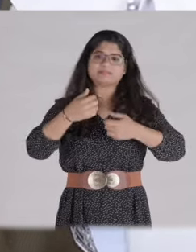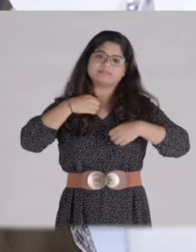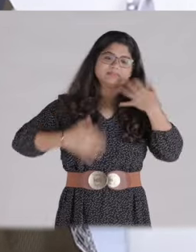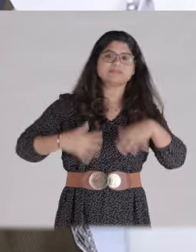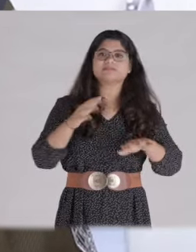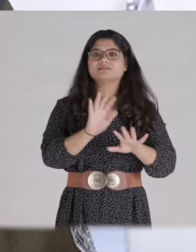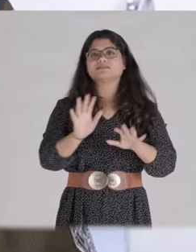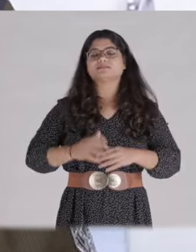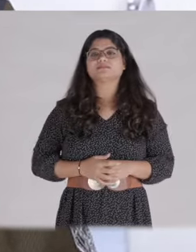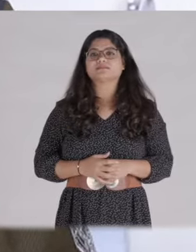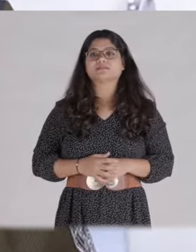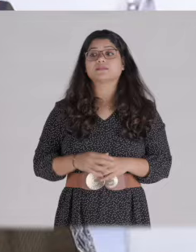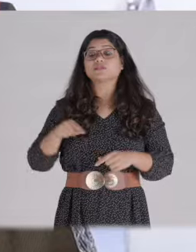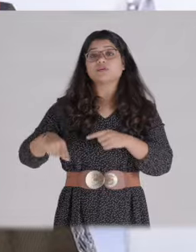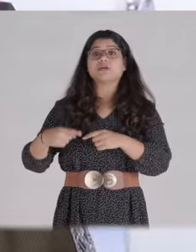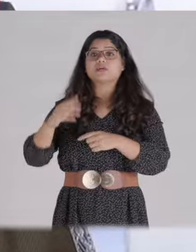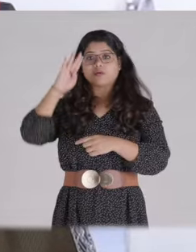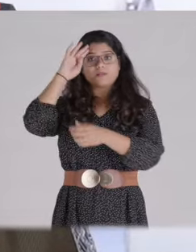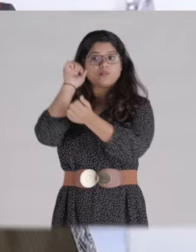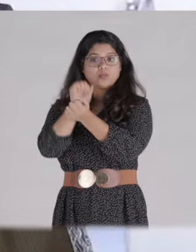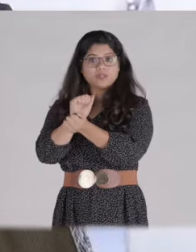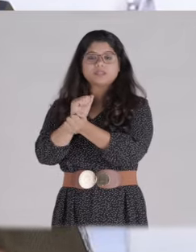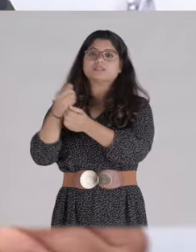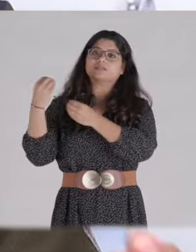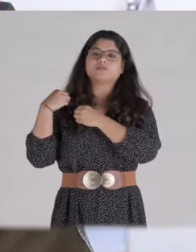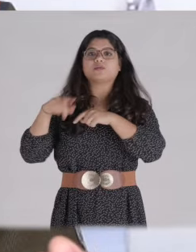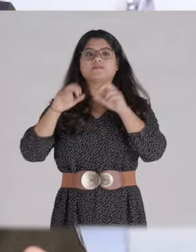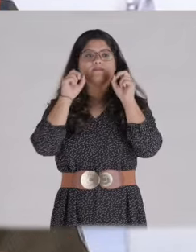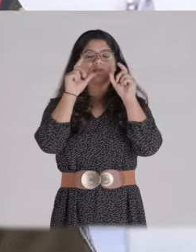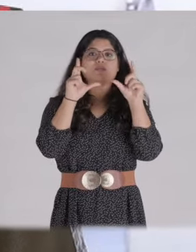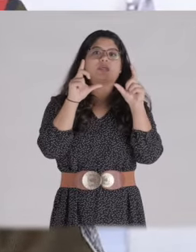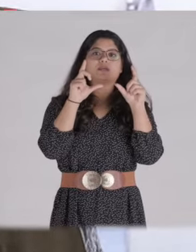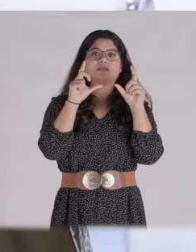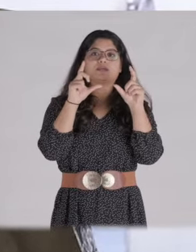As police, we are always ready to deal with such incidents as long as we are informed of them.